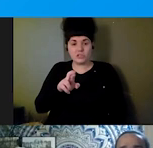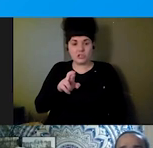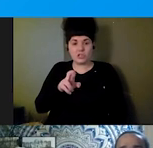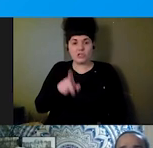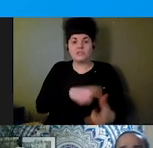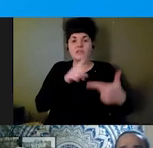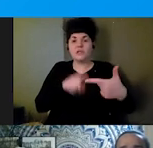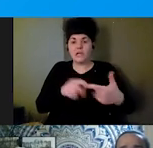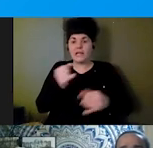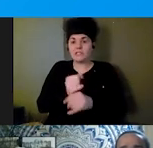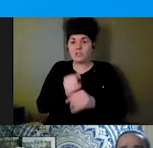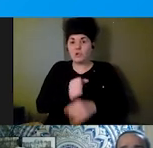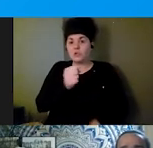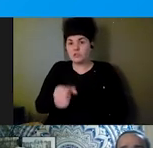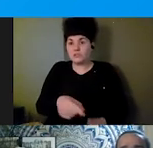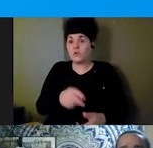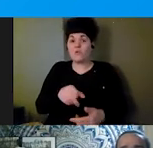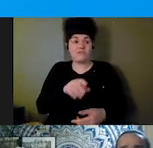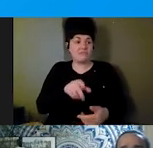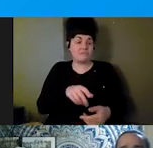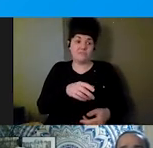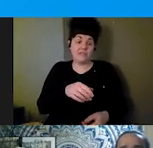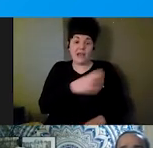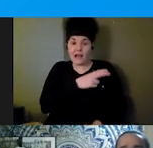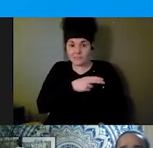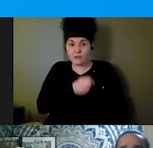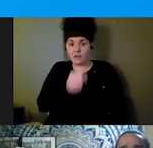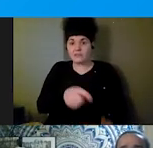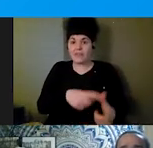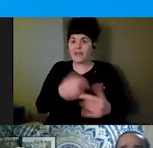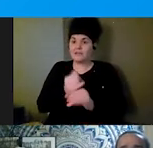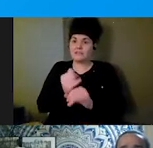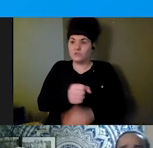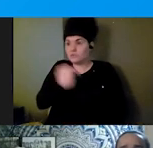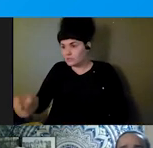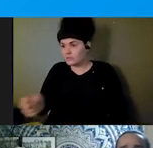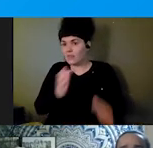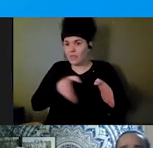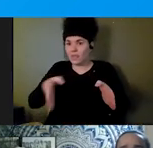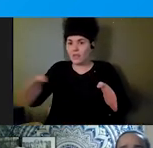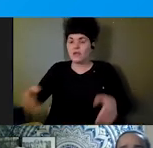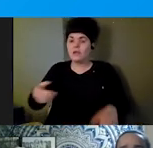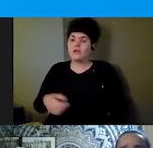shelters and hospitals and then institutions. Ultimately, this belief that people with disabilities need to be served